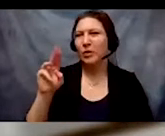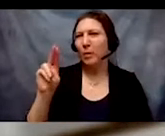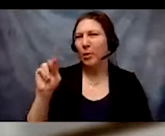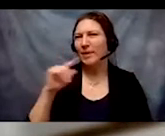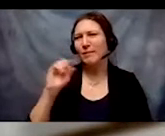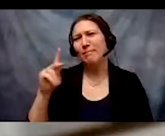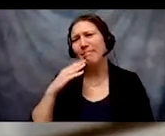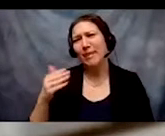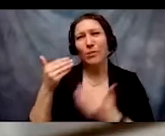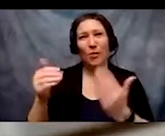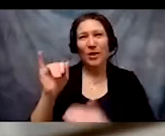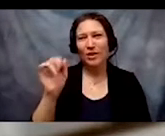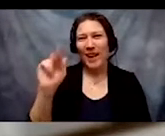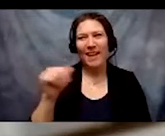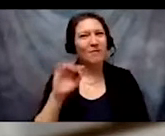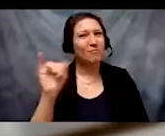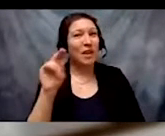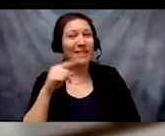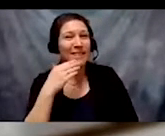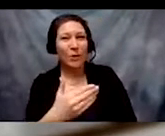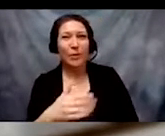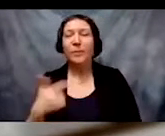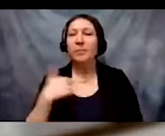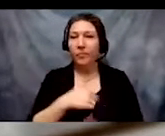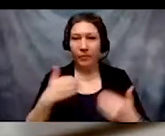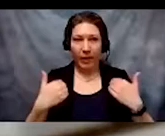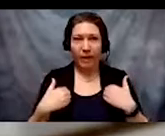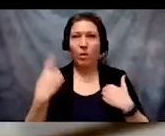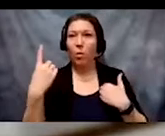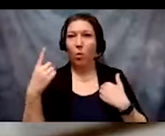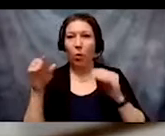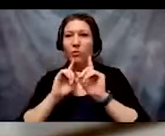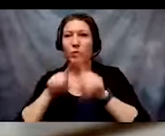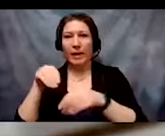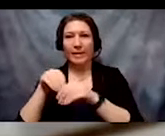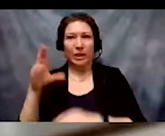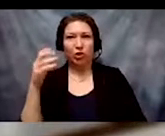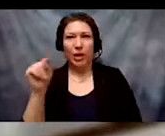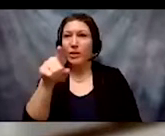Thank you. We do have one in chat and I encourage you all to continue